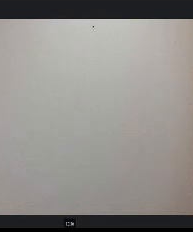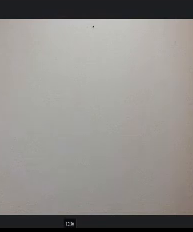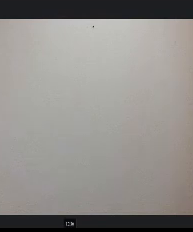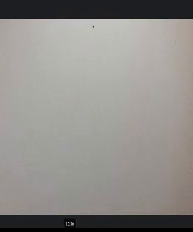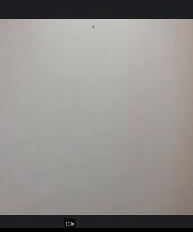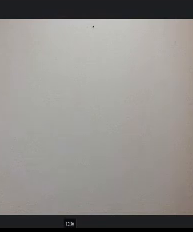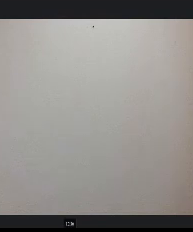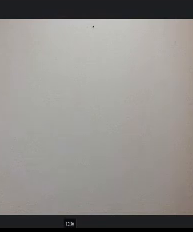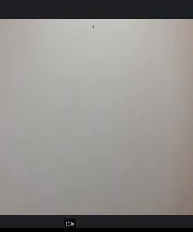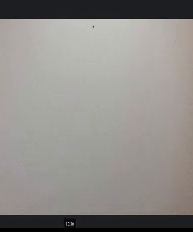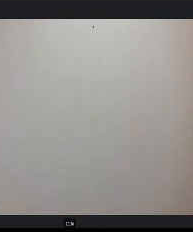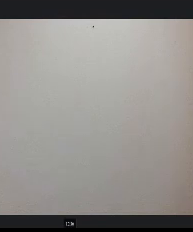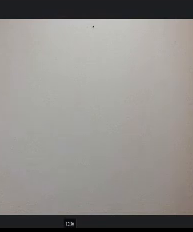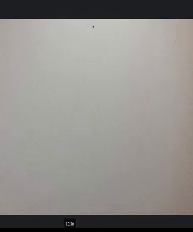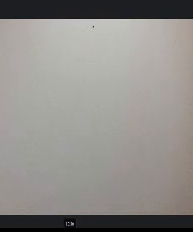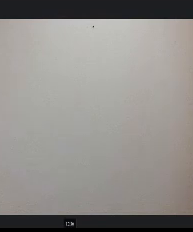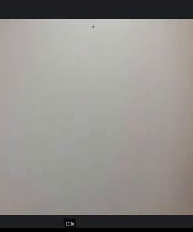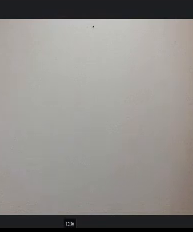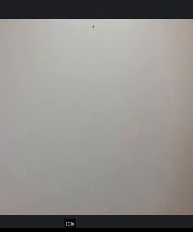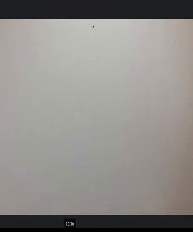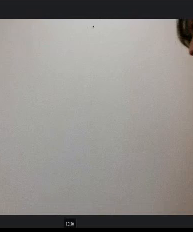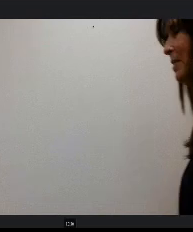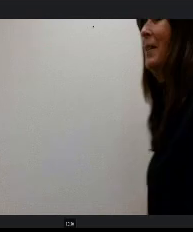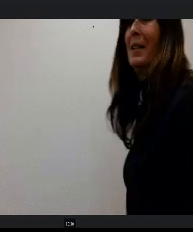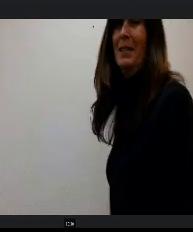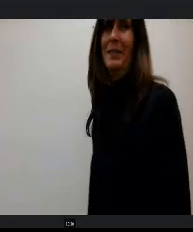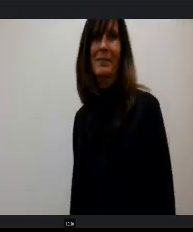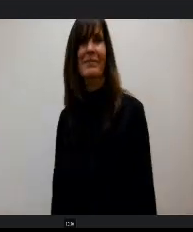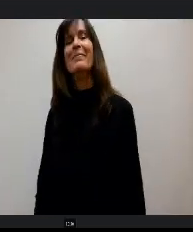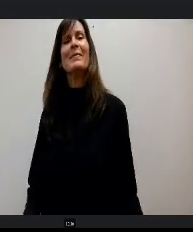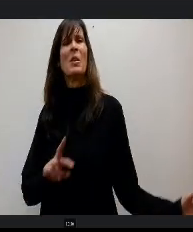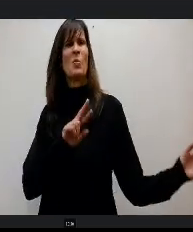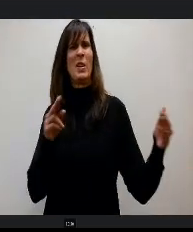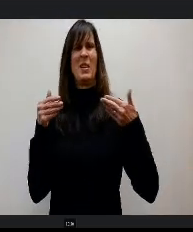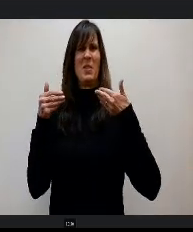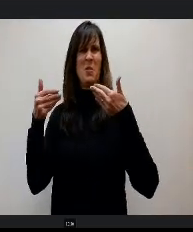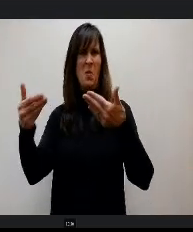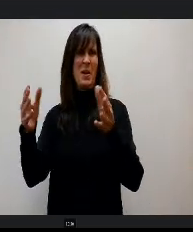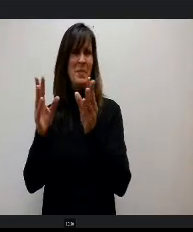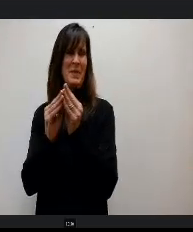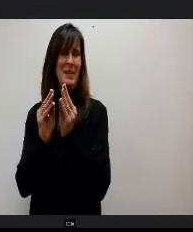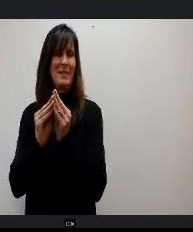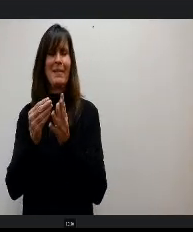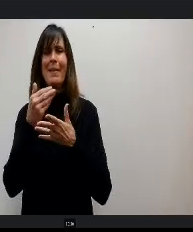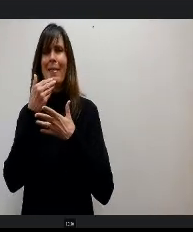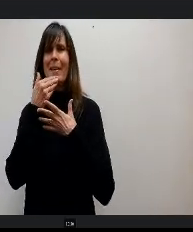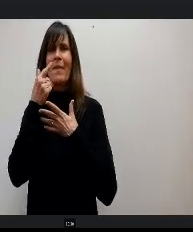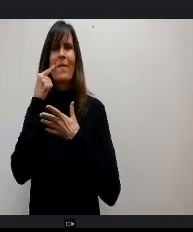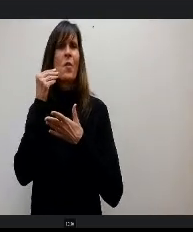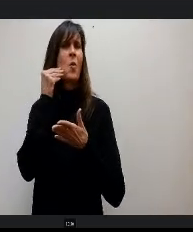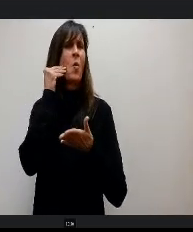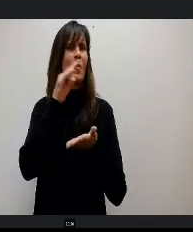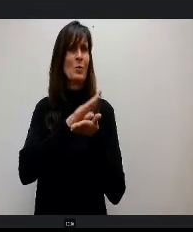We are ready to resume our meeting thanks again to Home School Academy in Aspen Valley.